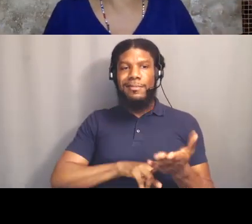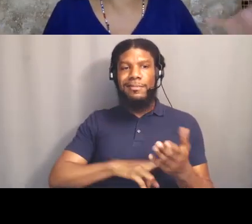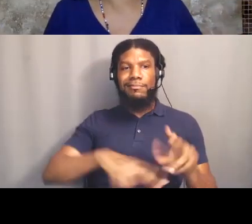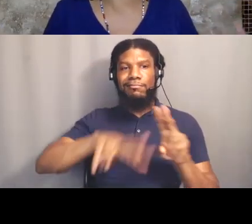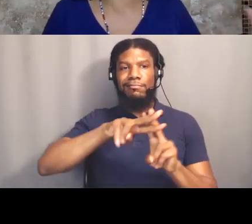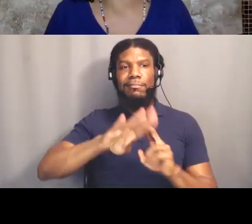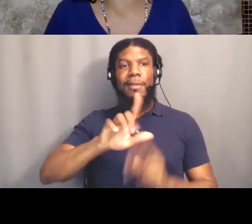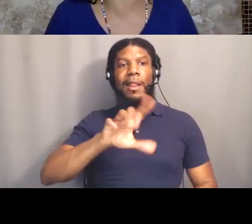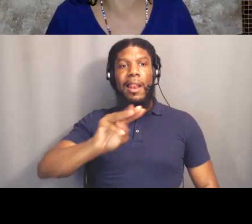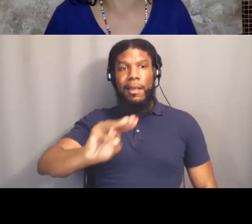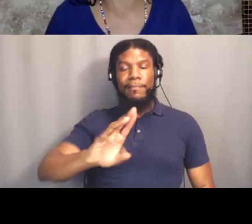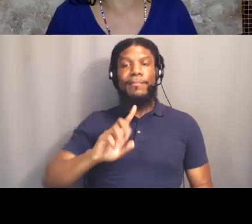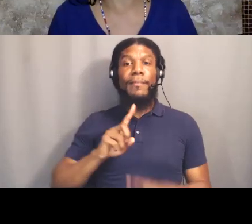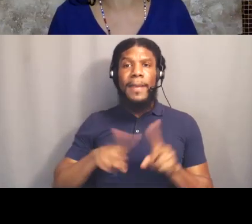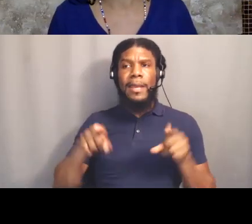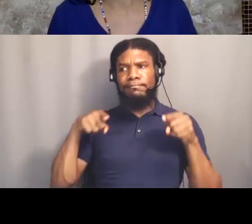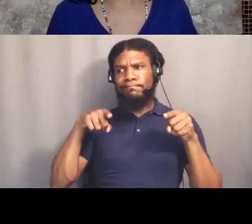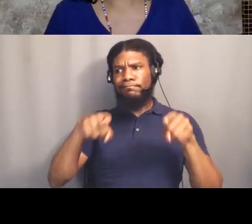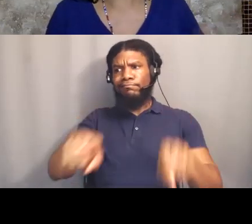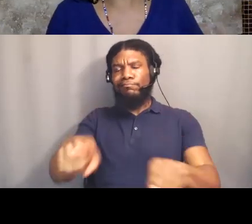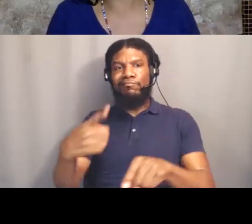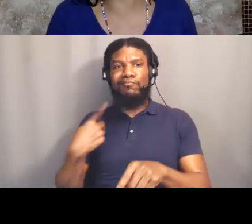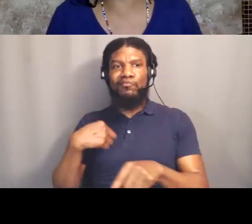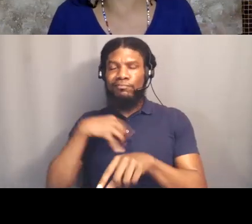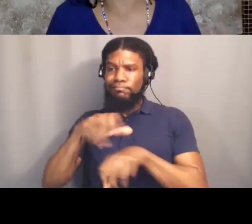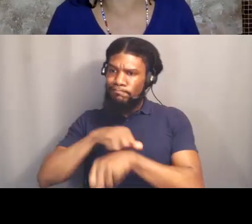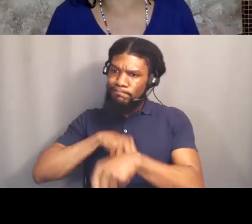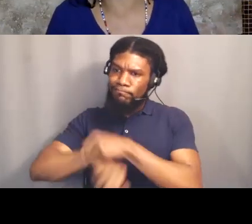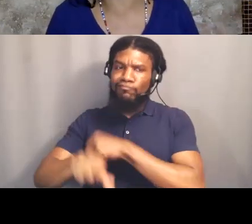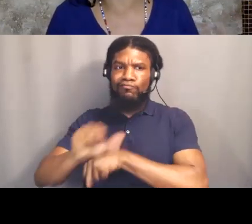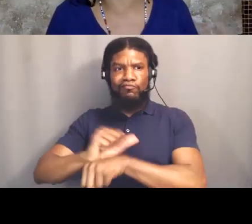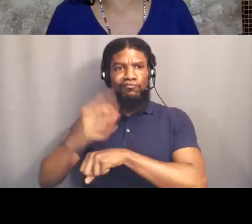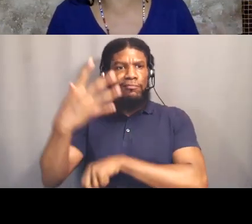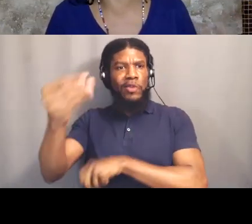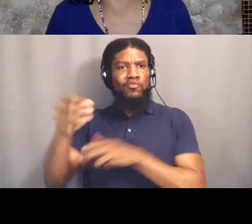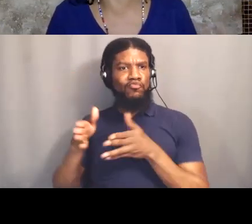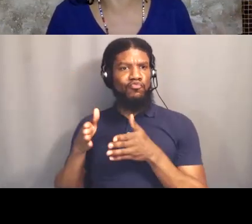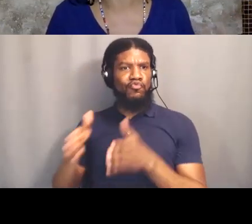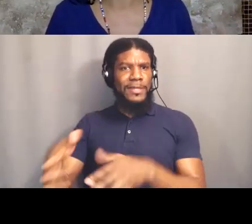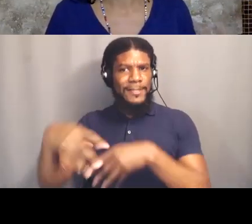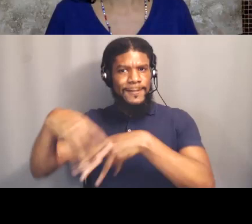is the work that we're doing in the streets. And so when we say what is Black Lives Matter this is what it is.